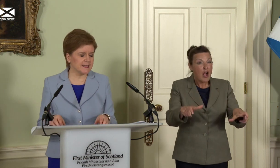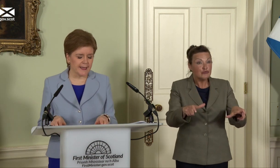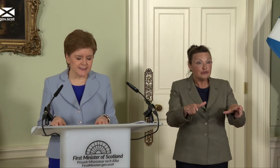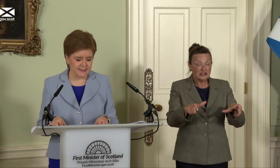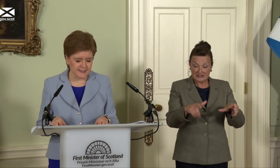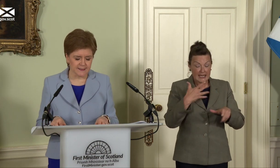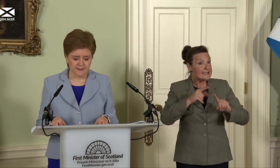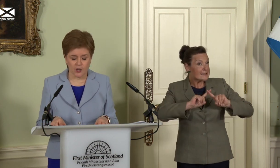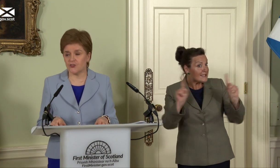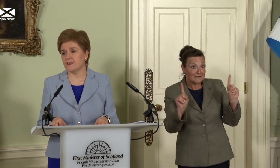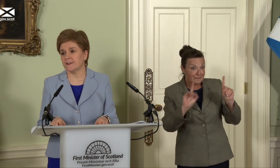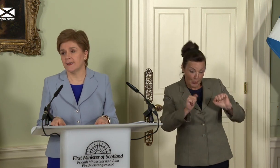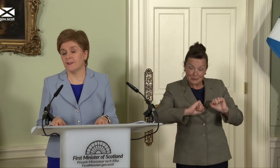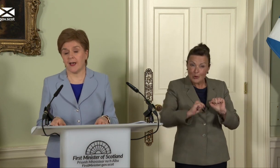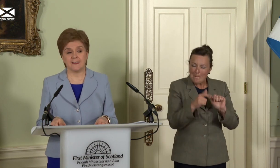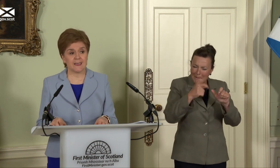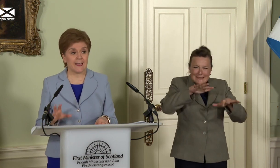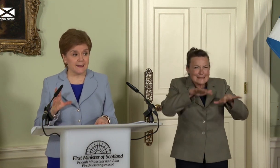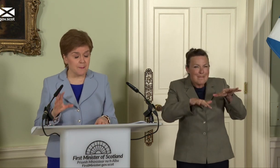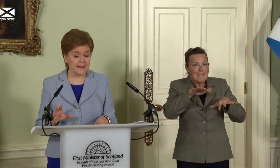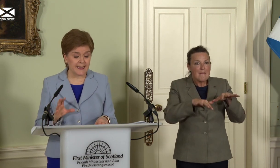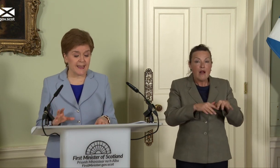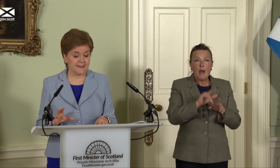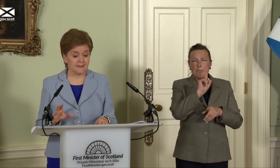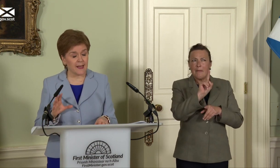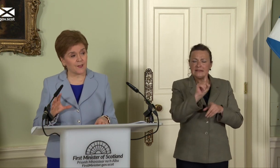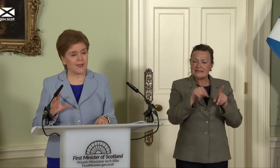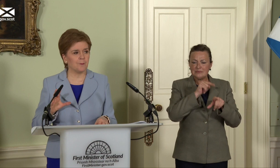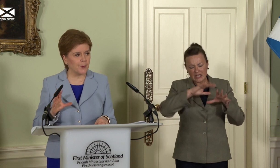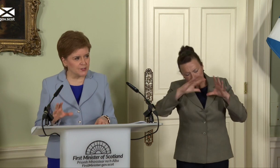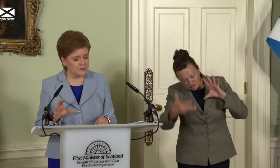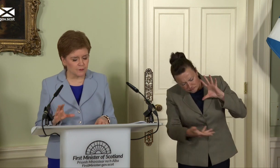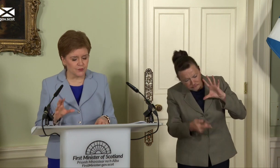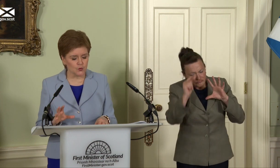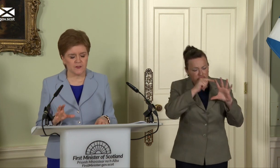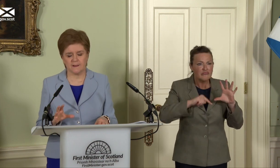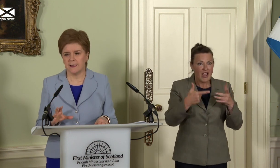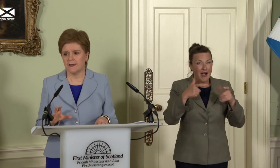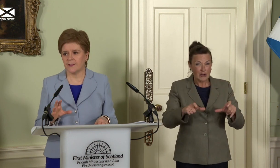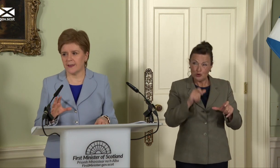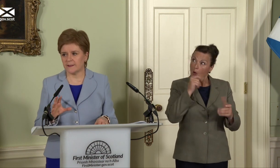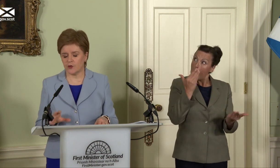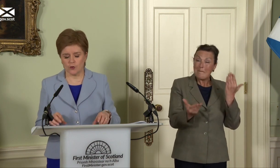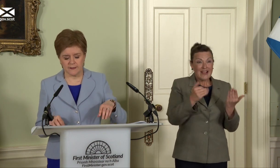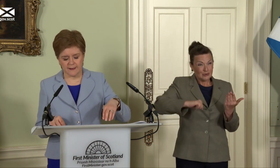characteristics. Countries that, in many cases, lack the abundance of resources that Scotland is